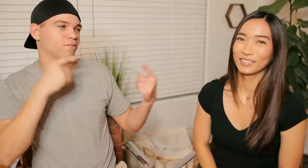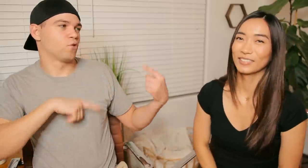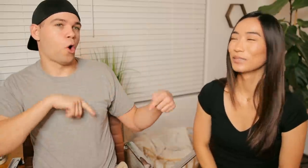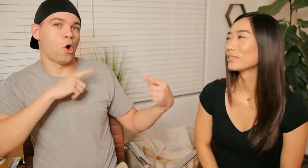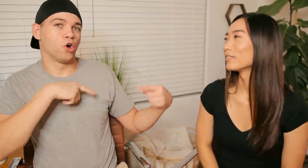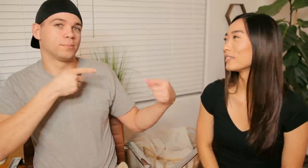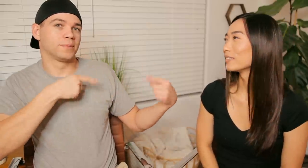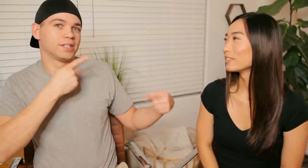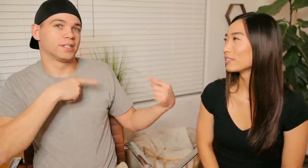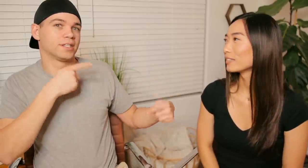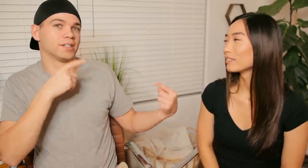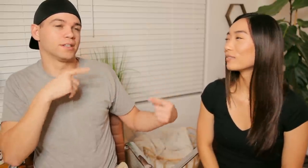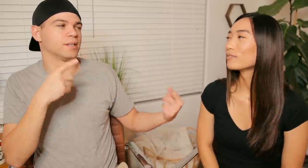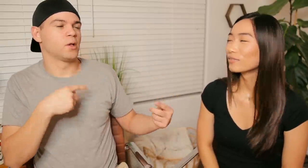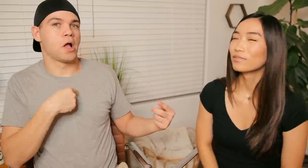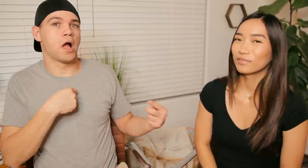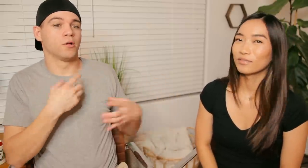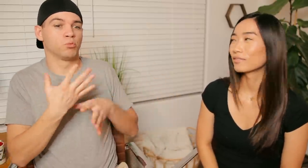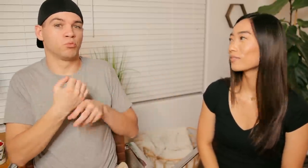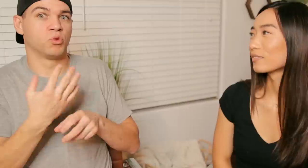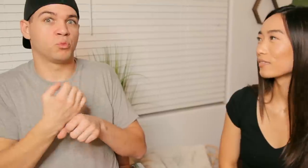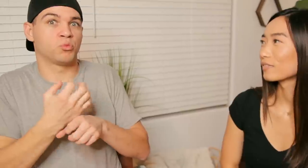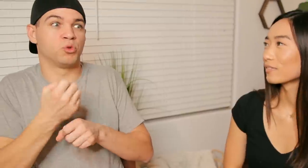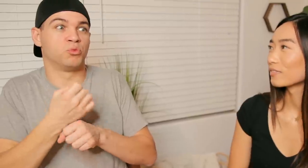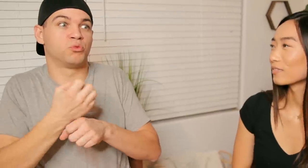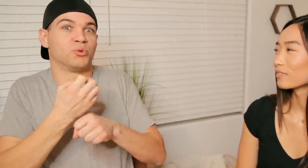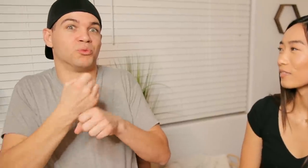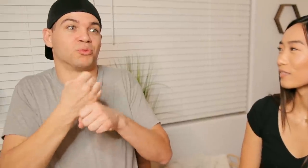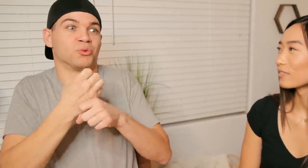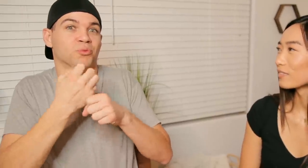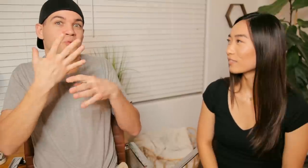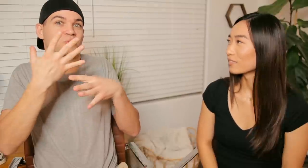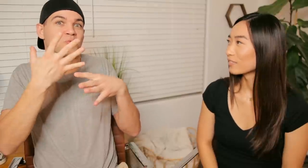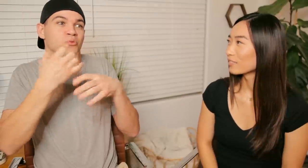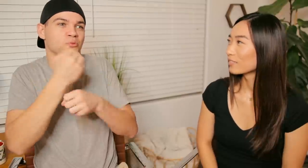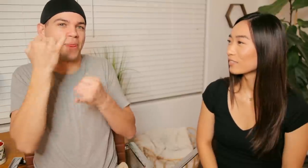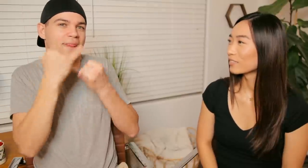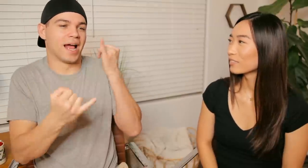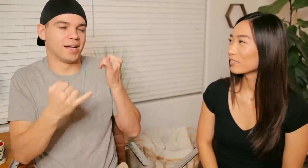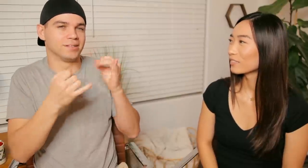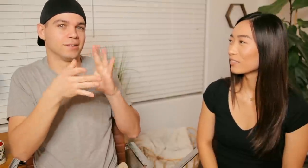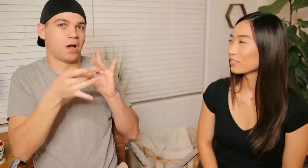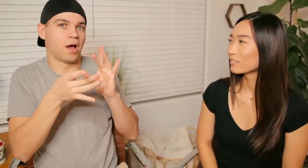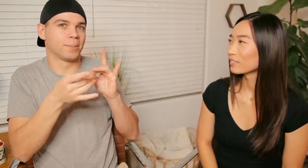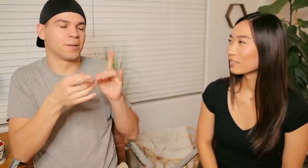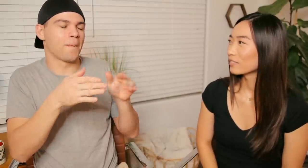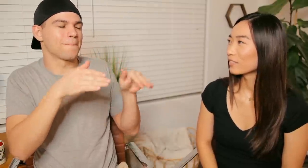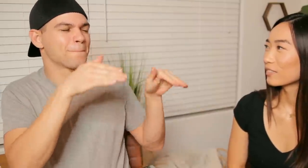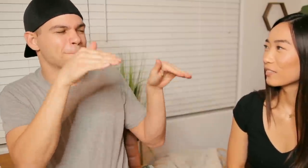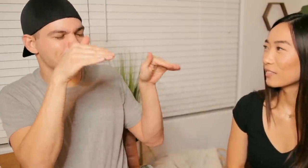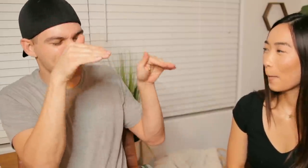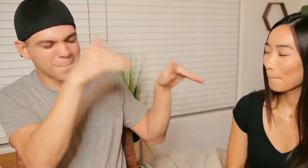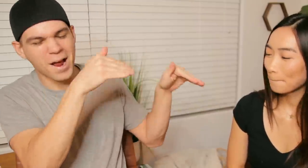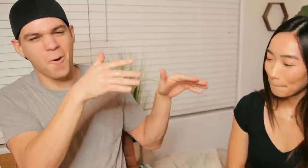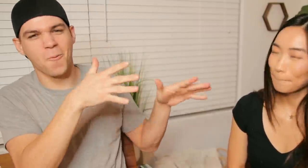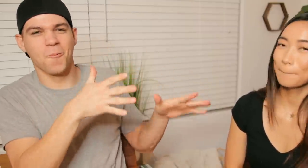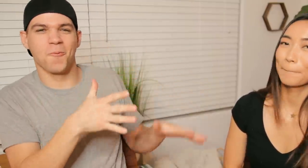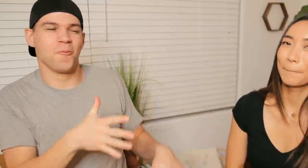if you're having an argument, and you're winning, winning, WINNING! and the last comment.... POW